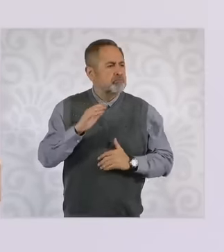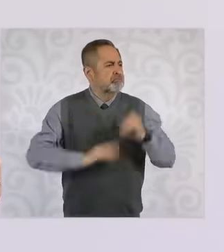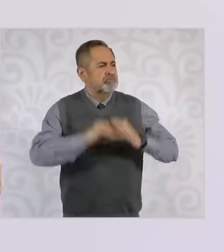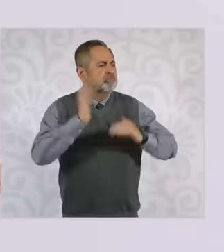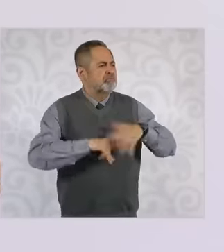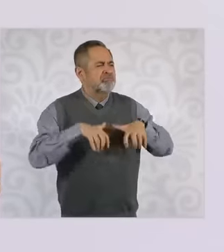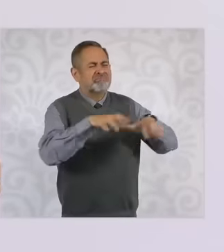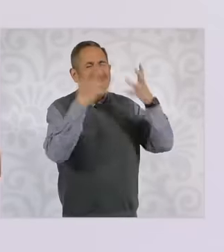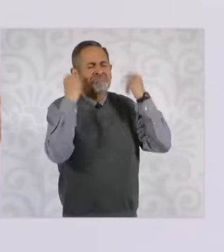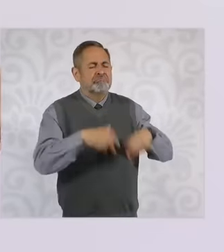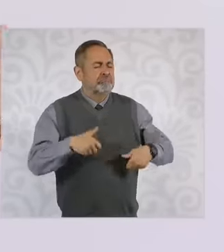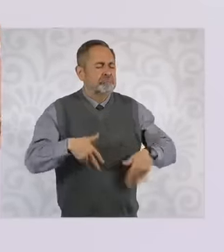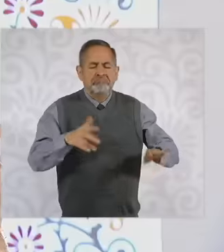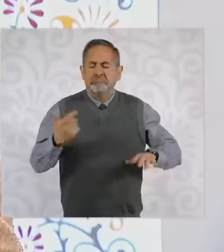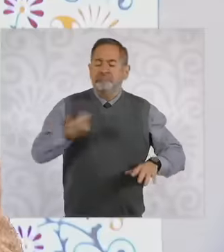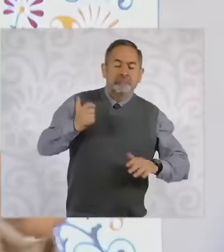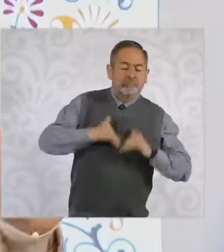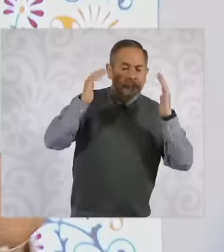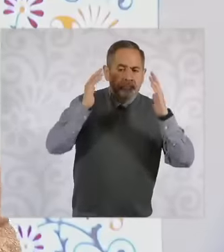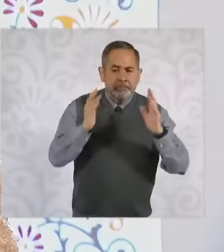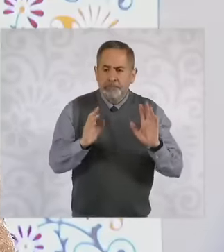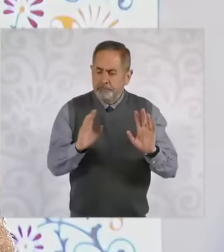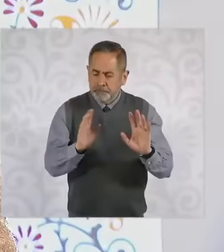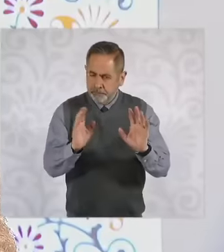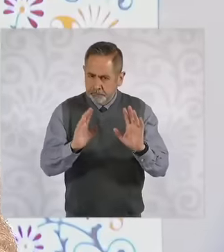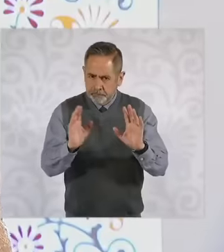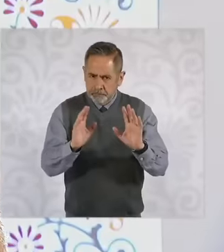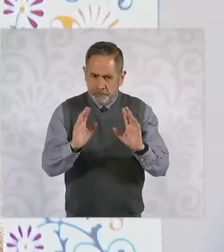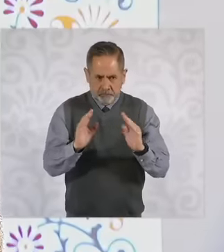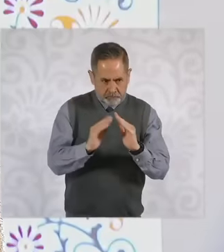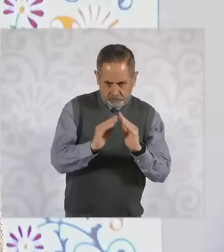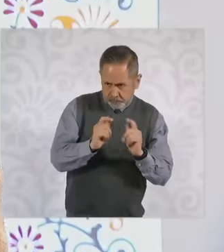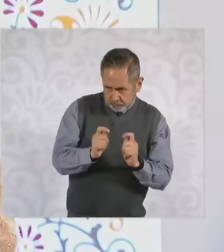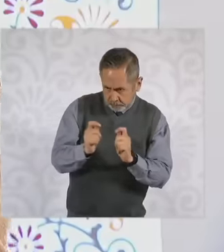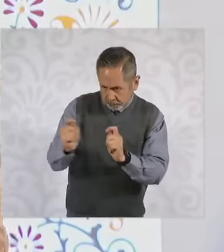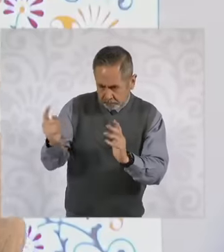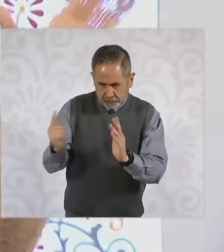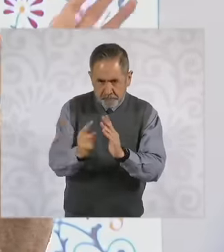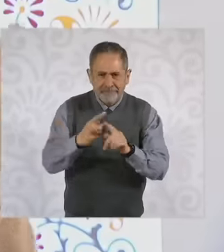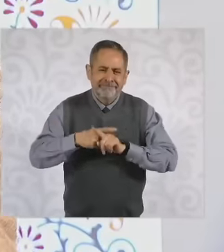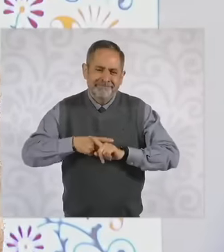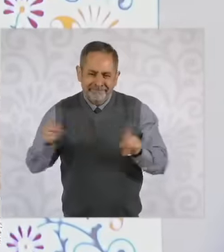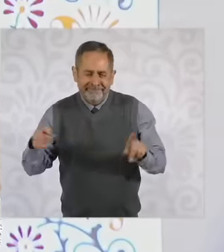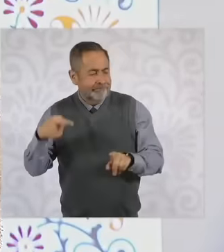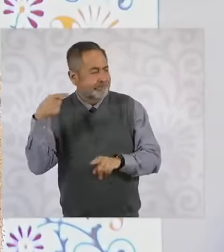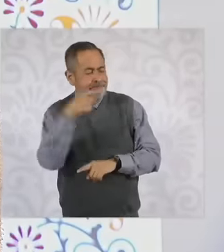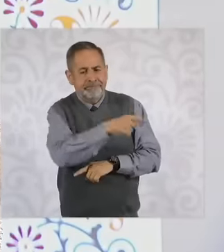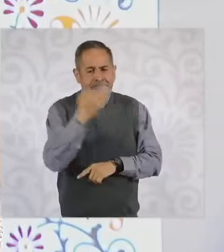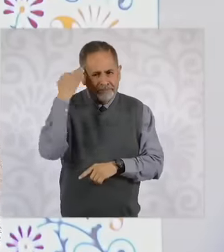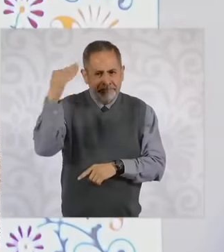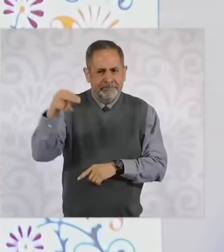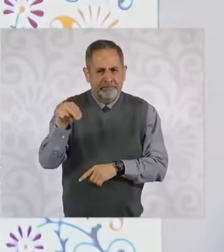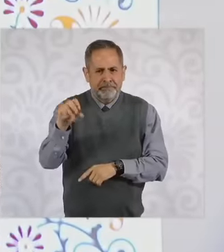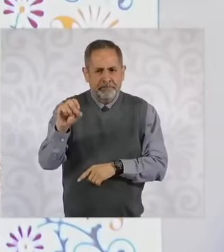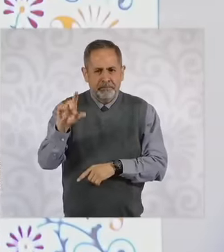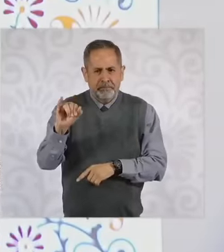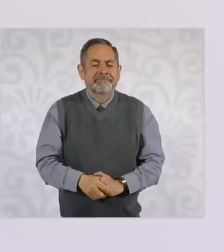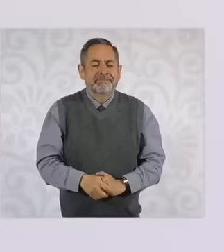housing, which is the big difference between the neoliberal period and the fourth transformation.